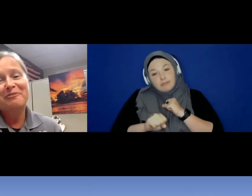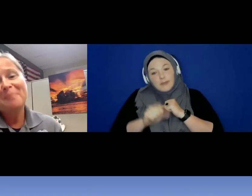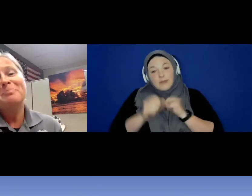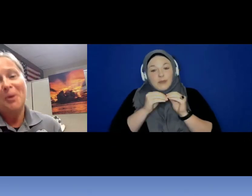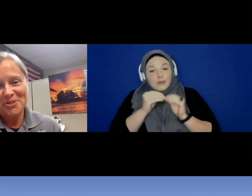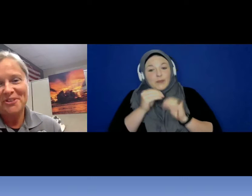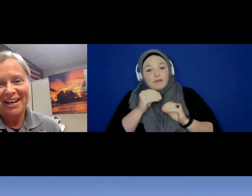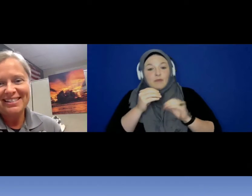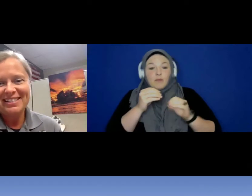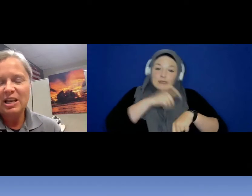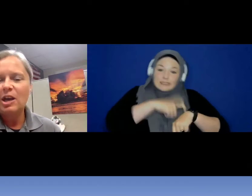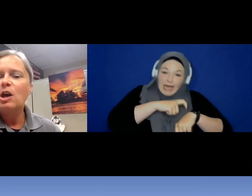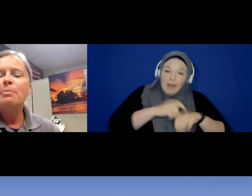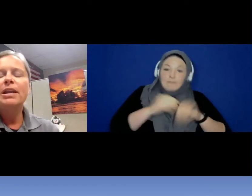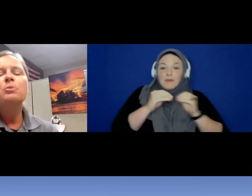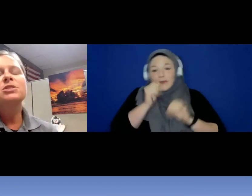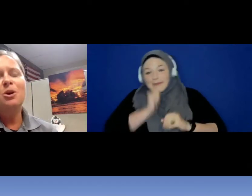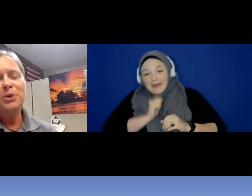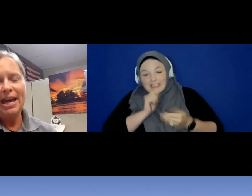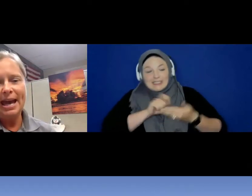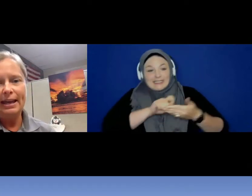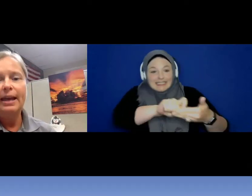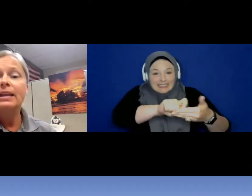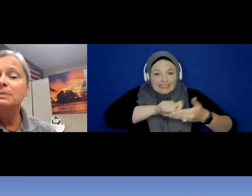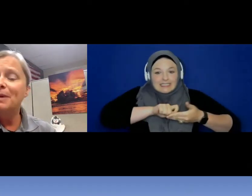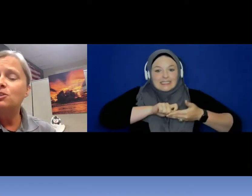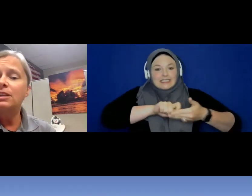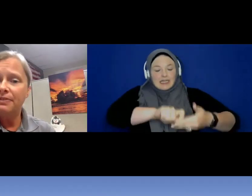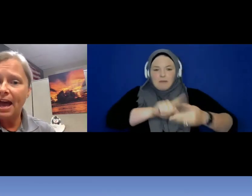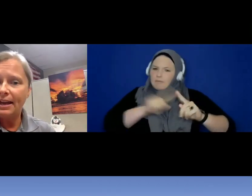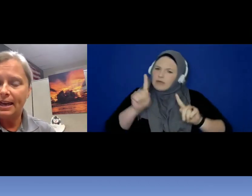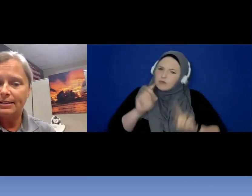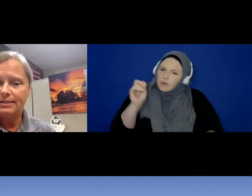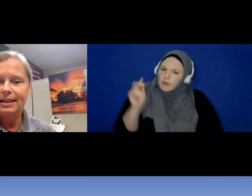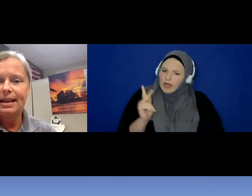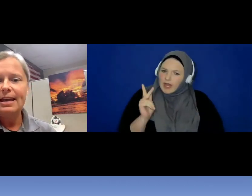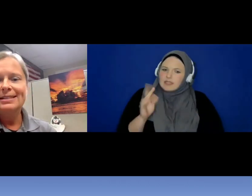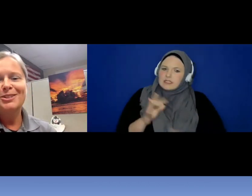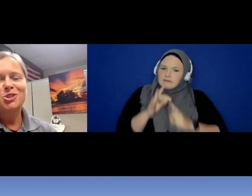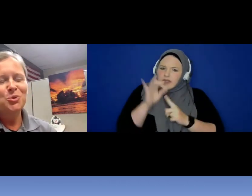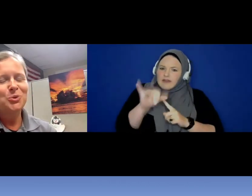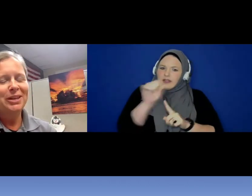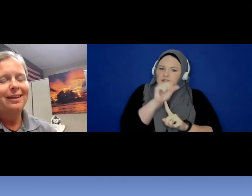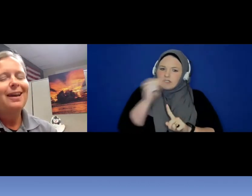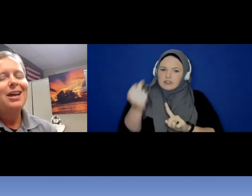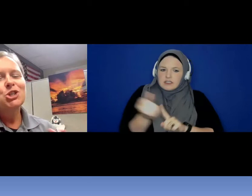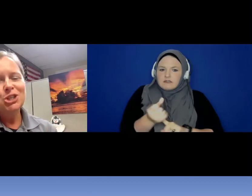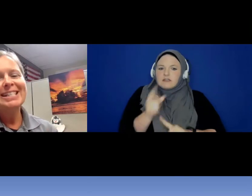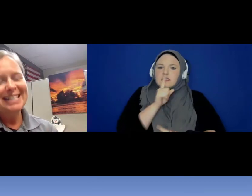from both of us, but it was okay and especially in that case. Since truly, she didn't